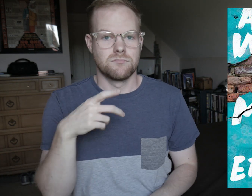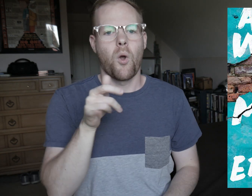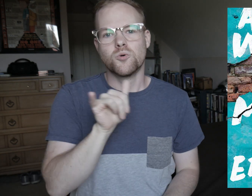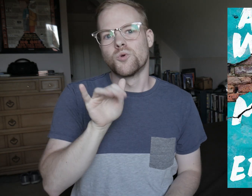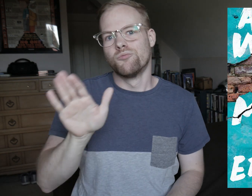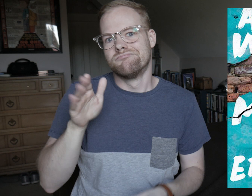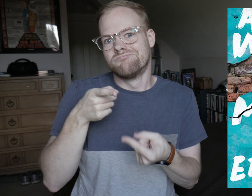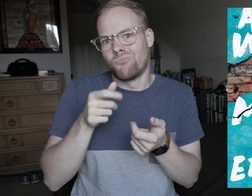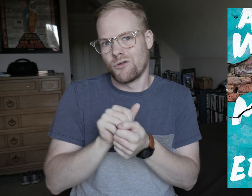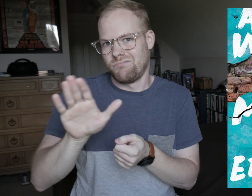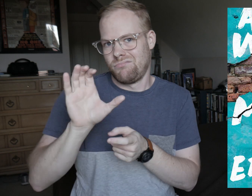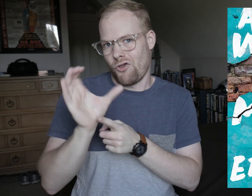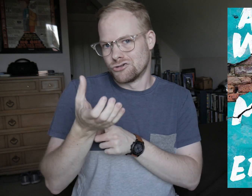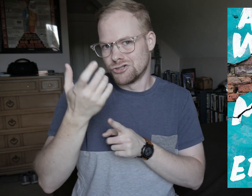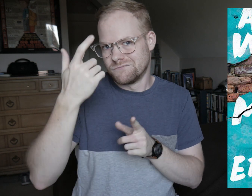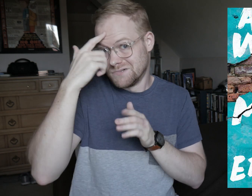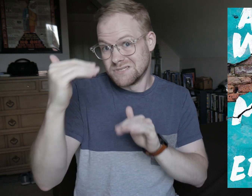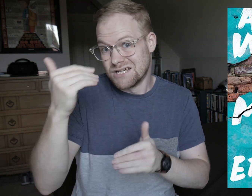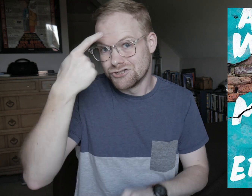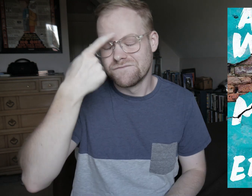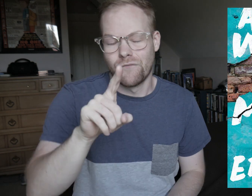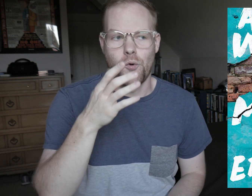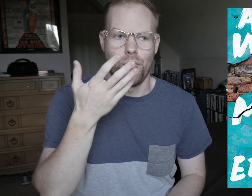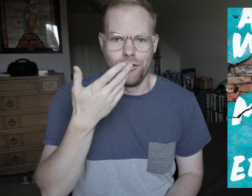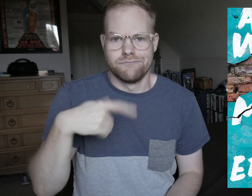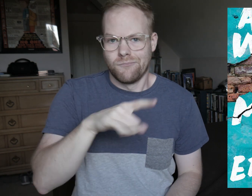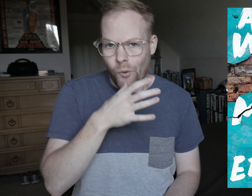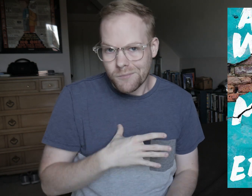which is also her struggling with her culture’s expectations for women.